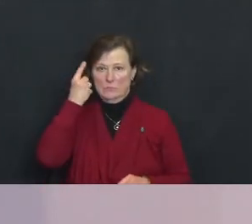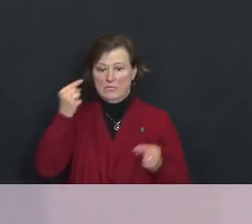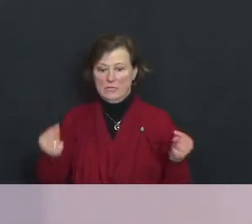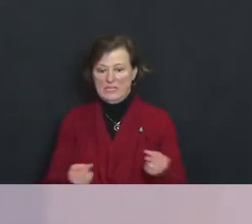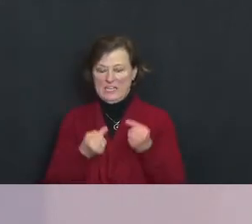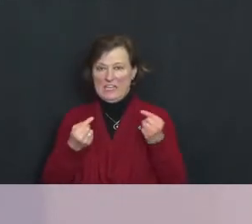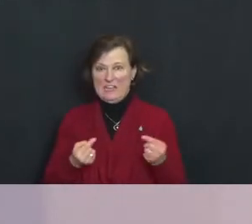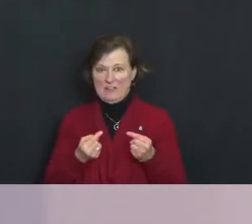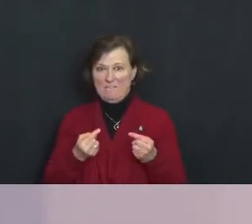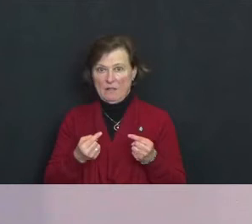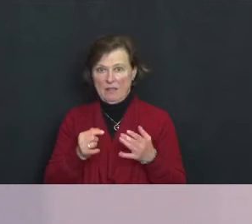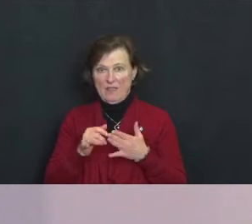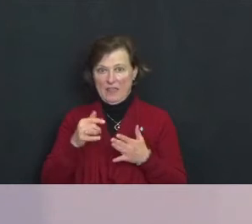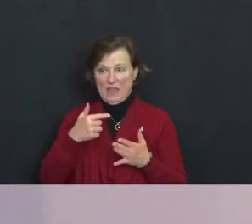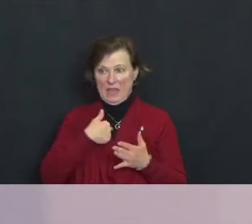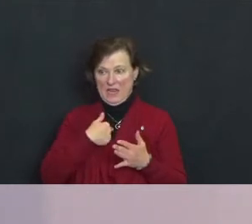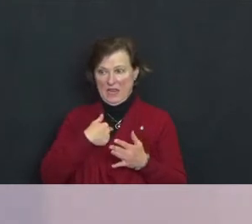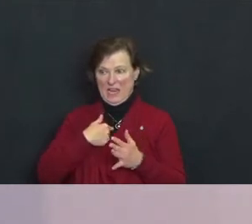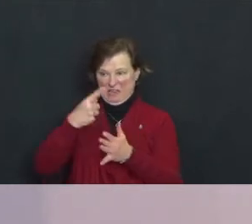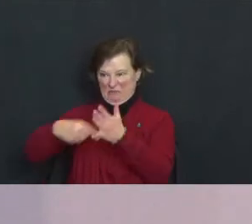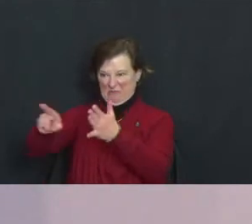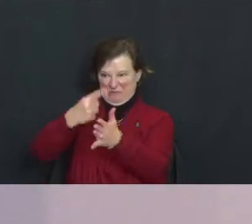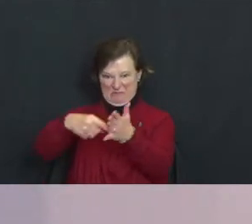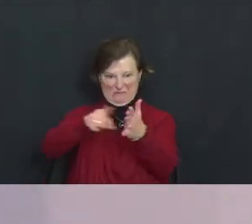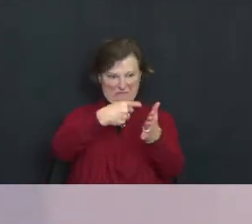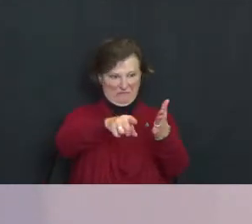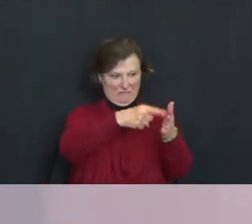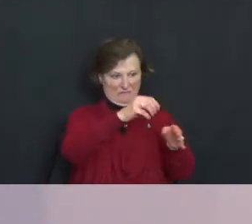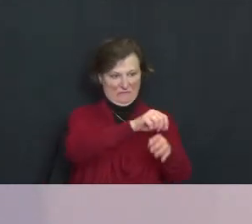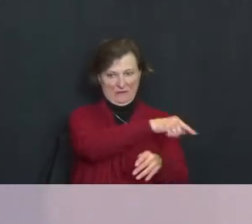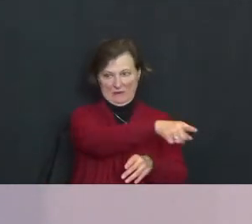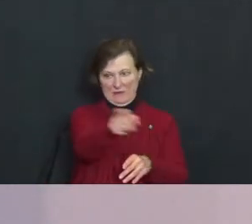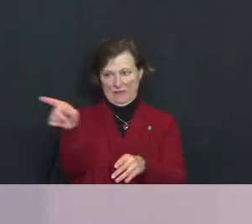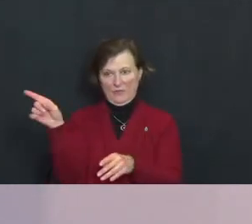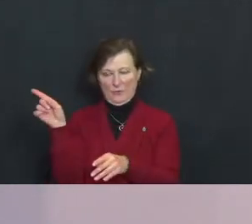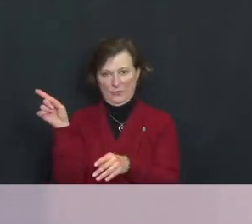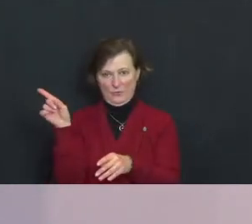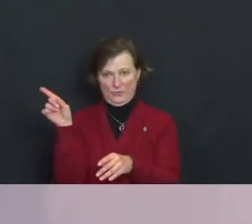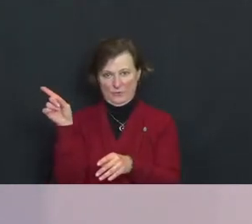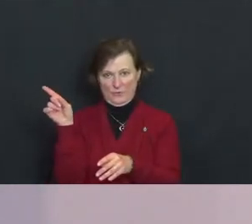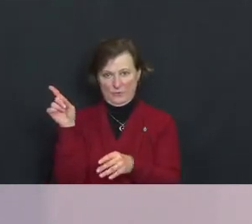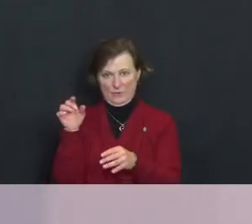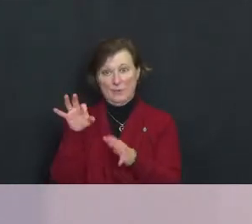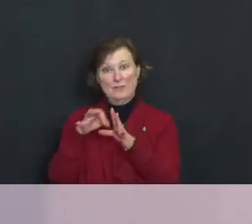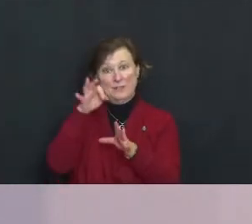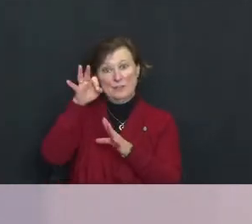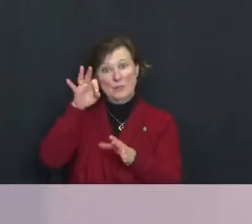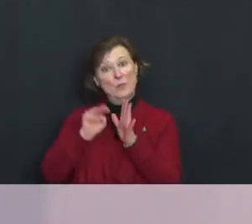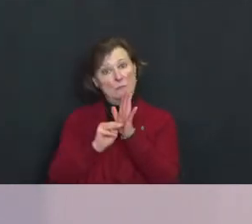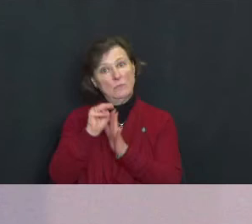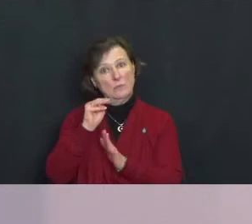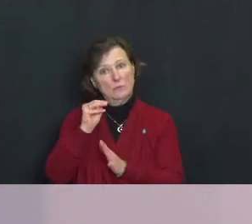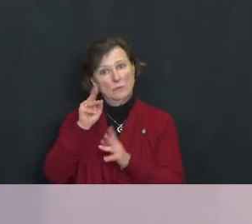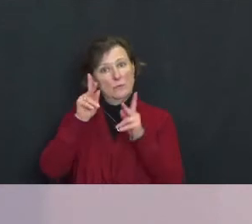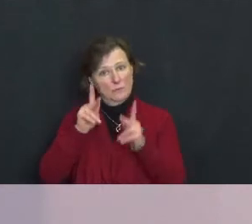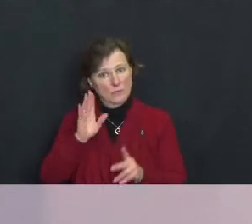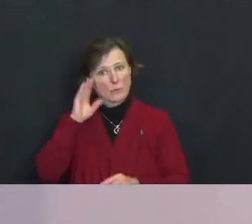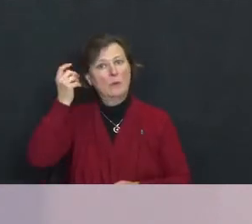they condemn in others, the spiritually mature person realizes I think at some point that